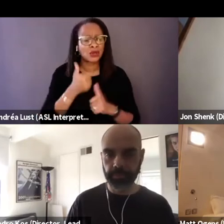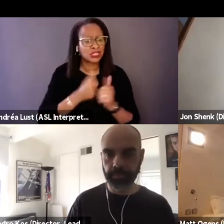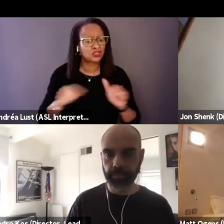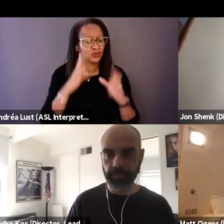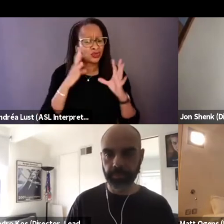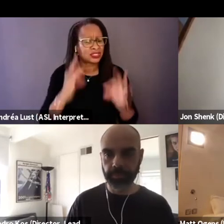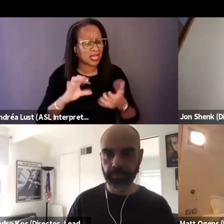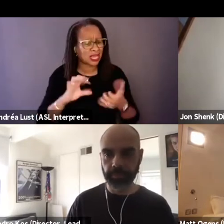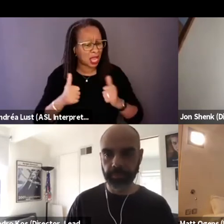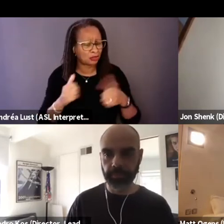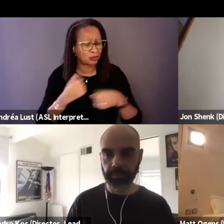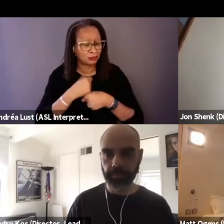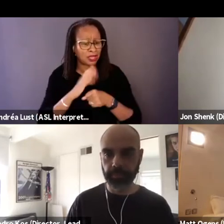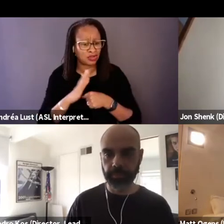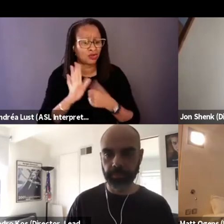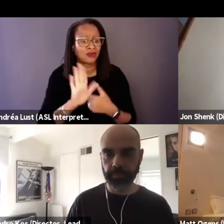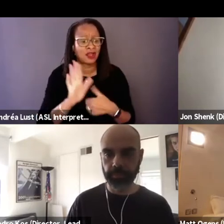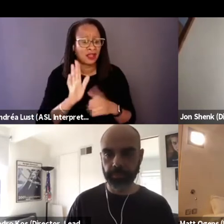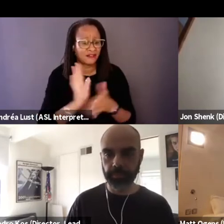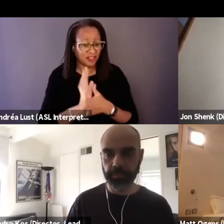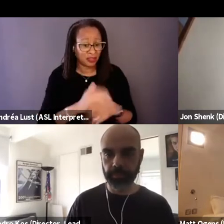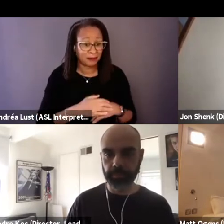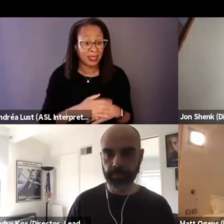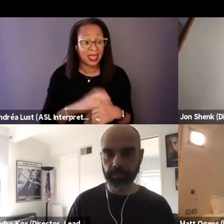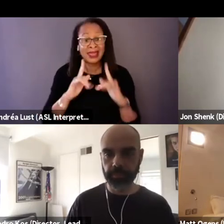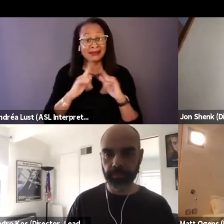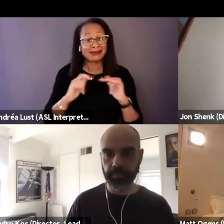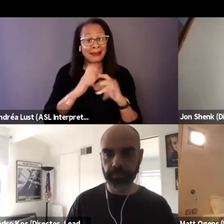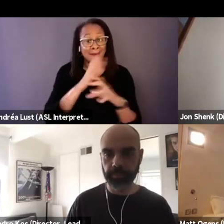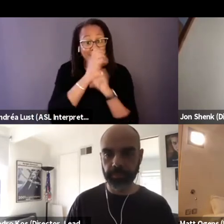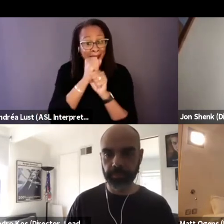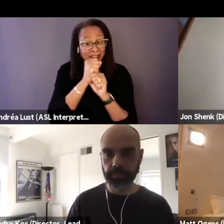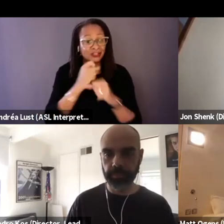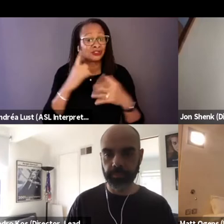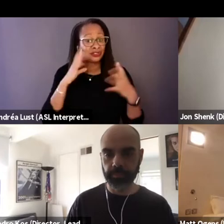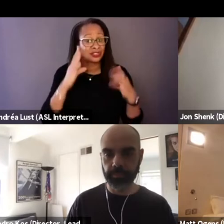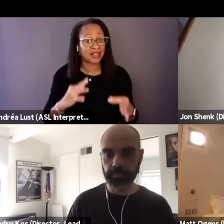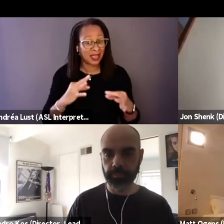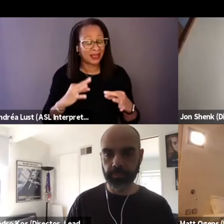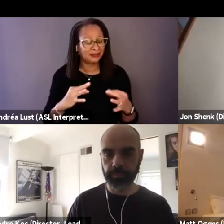you chose to make it animated, which is so fascinating. Can you kind of talk about that choice?